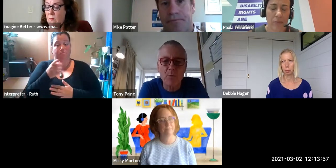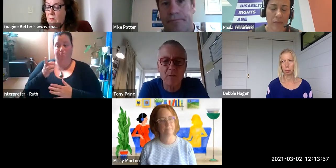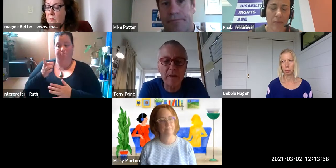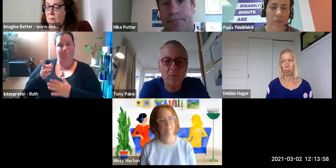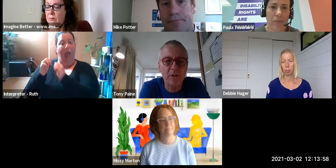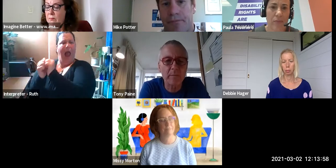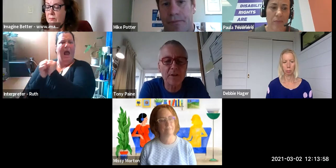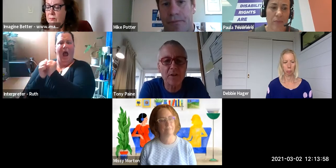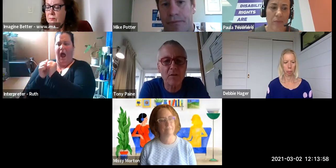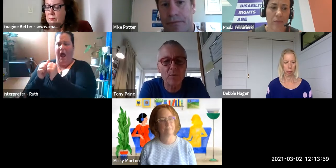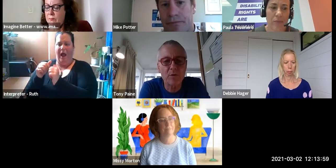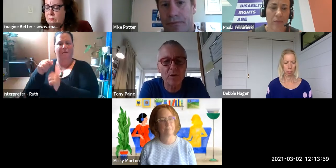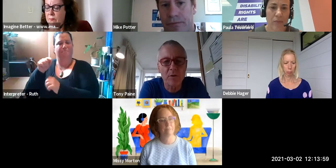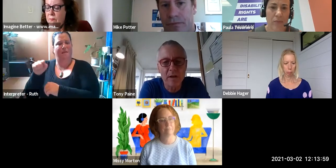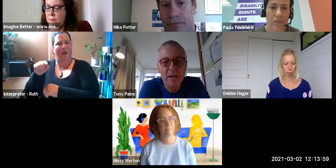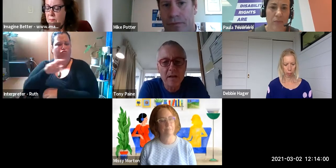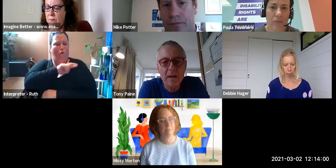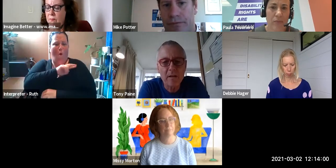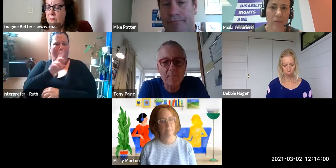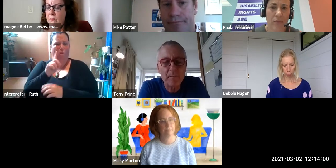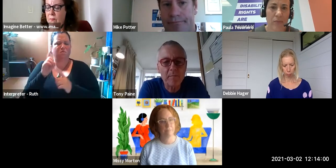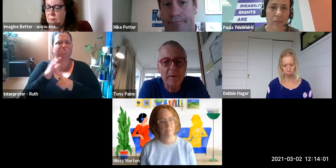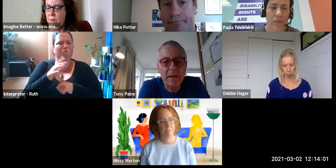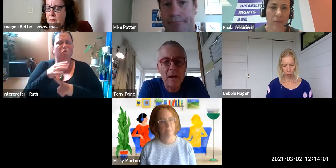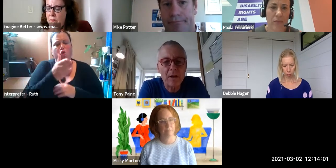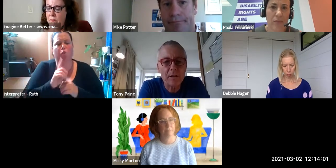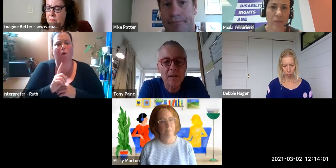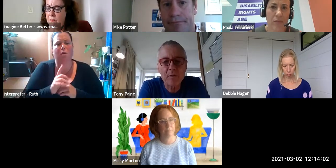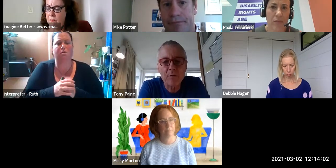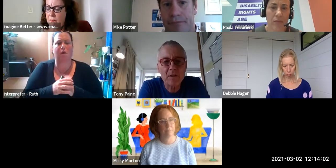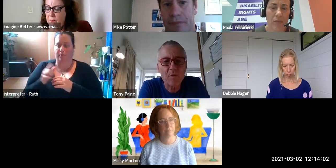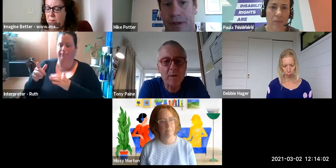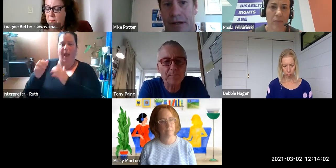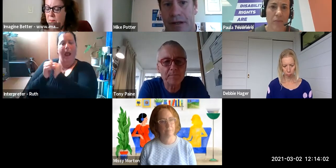What's important about it? What are the dimensions that are important to you when being an ally in the disability rights movement?